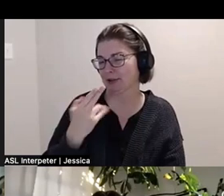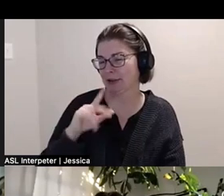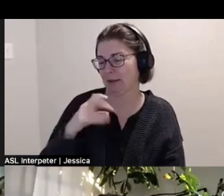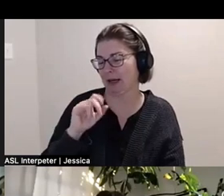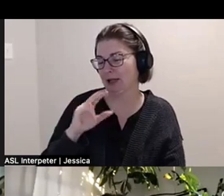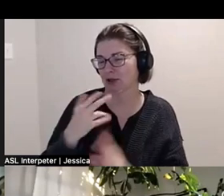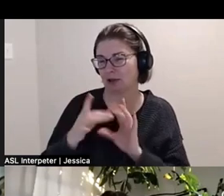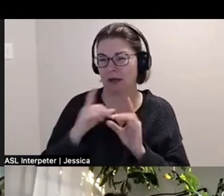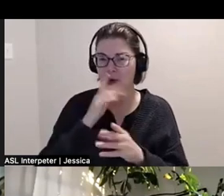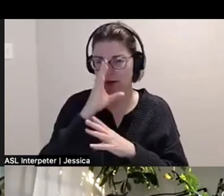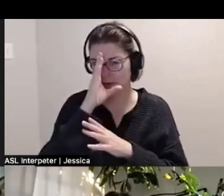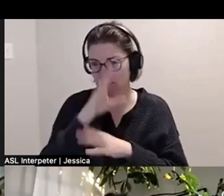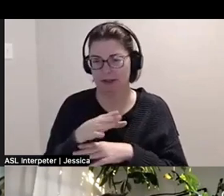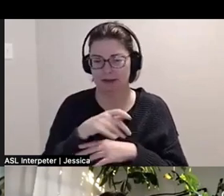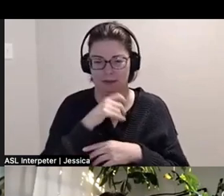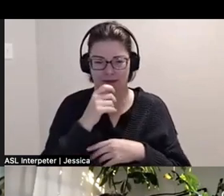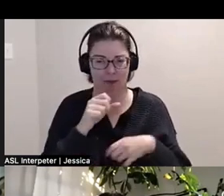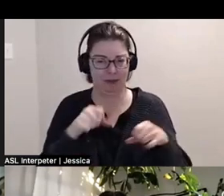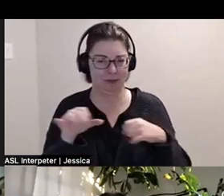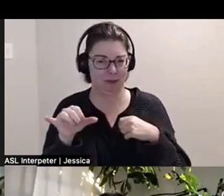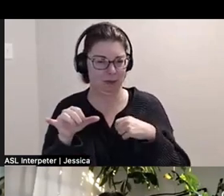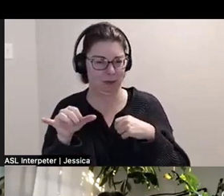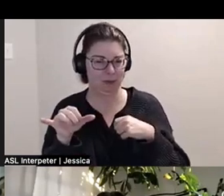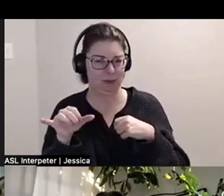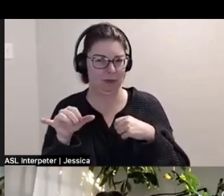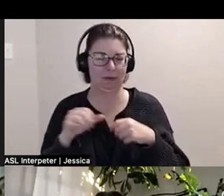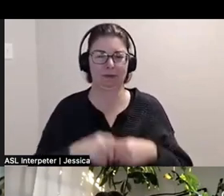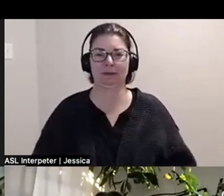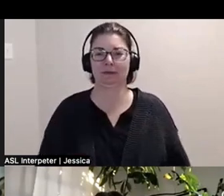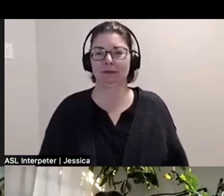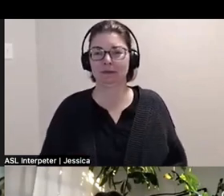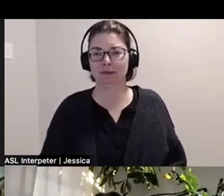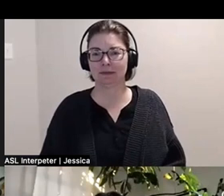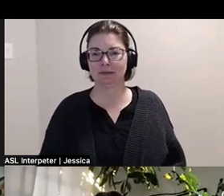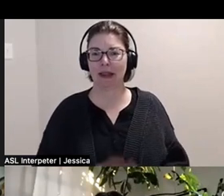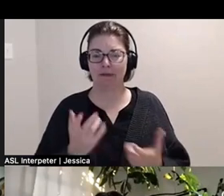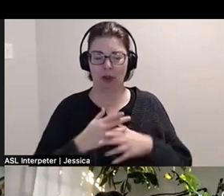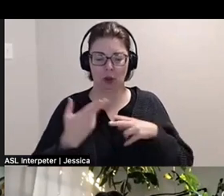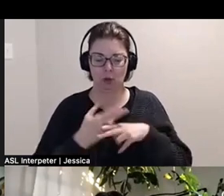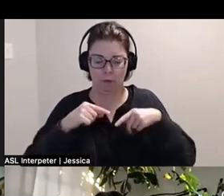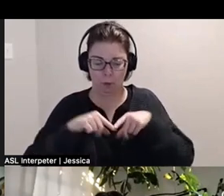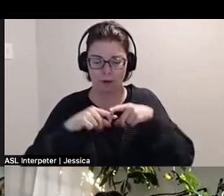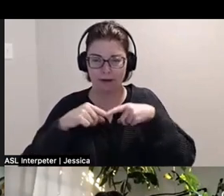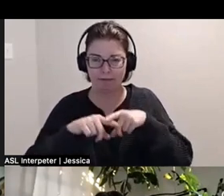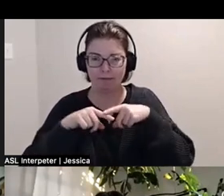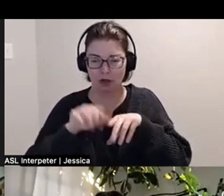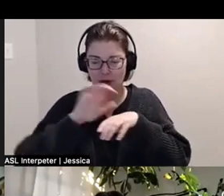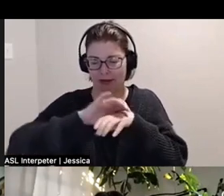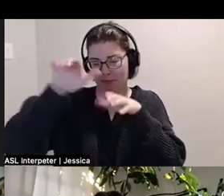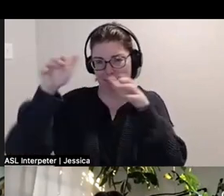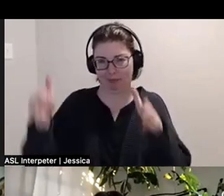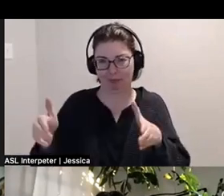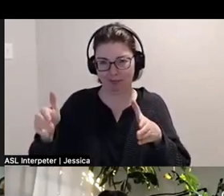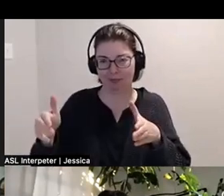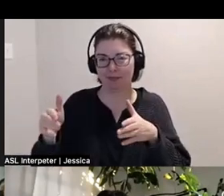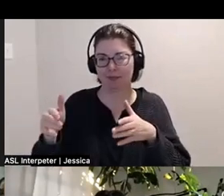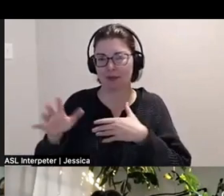and also that not being possible. All the strips that I used to like weave on top of the creates were really raw edged